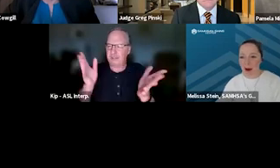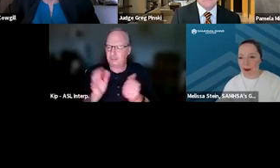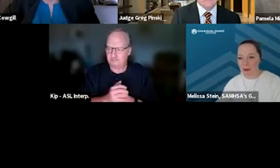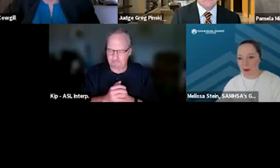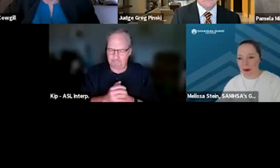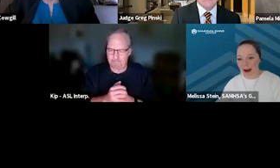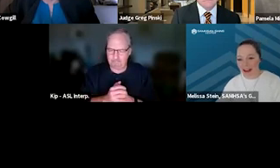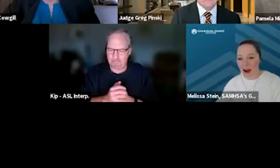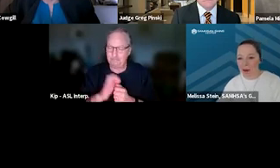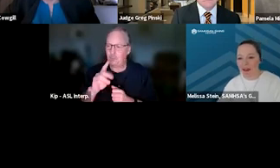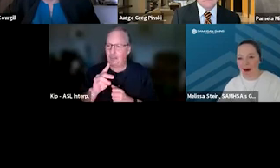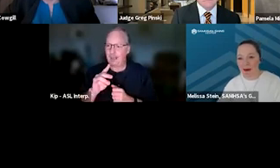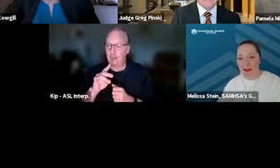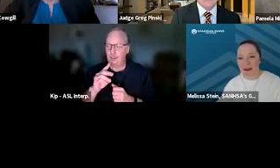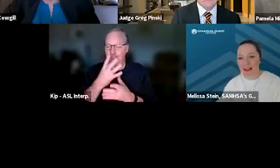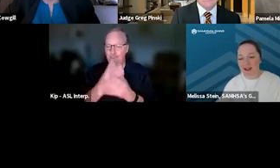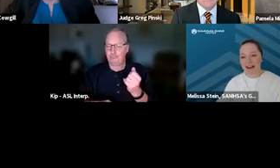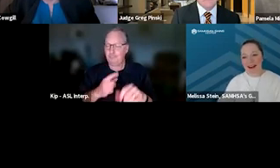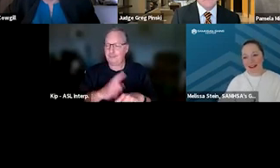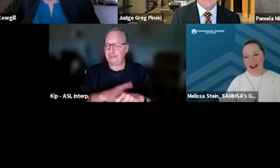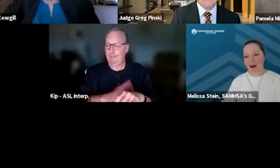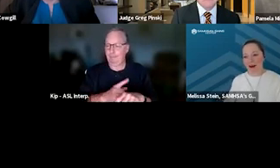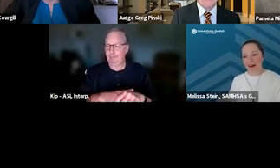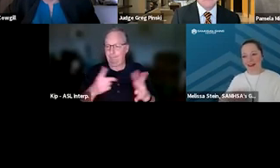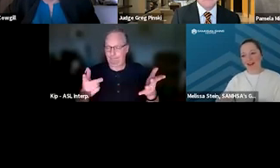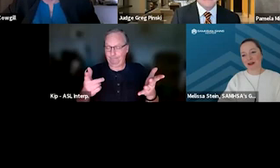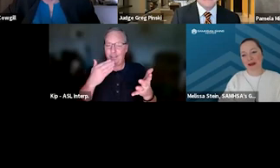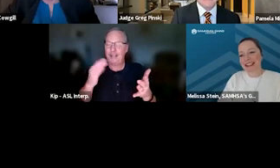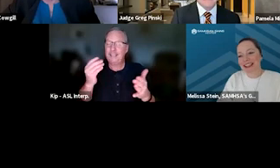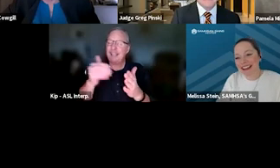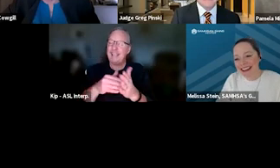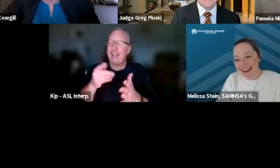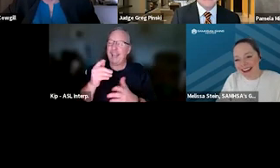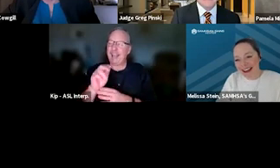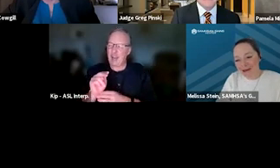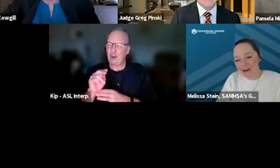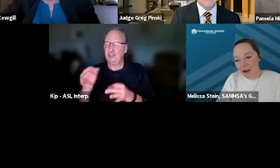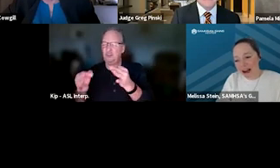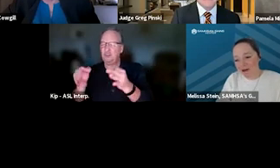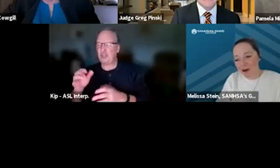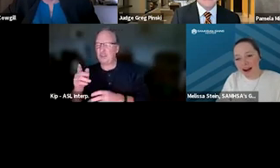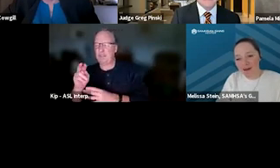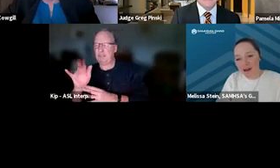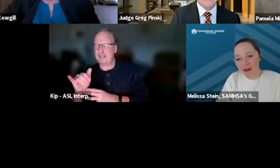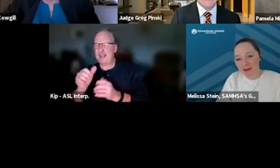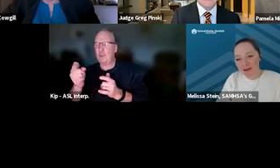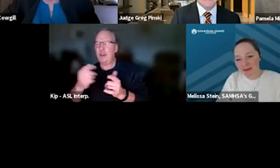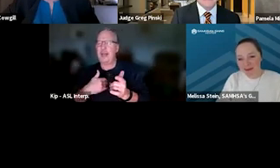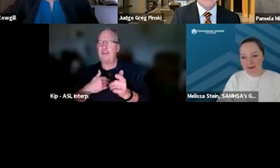All right, well, we're at the top of the hour, so thanks, again, Karen and Judge Pinski, and, everyone, have a great afternoon.